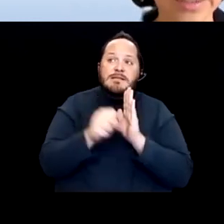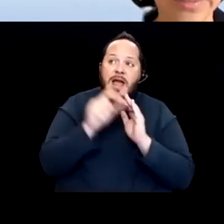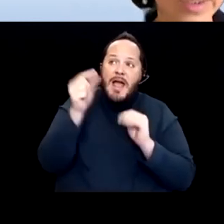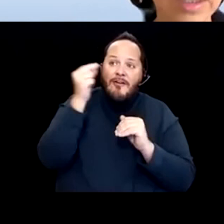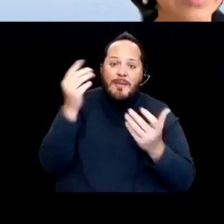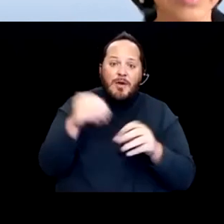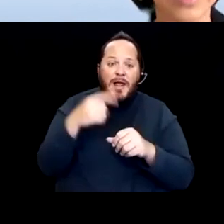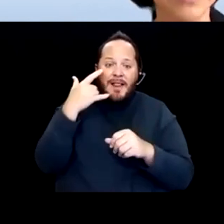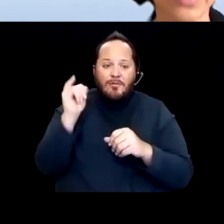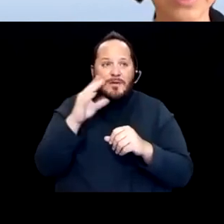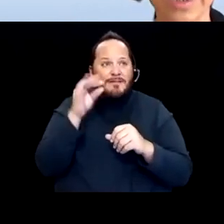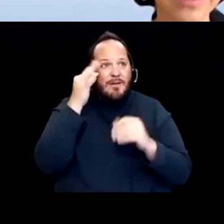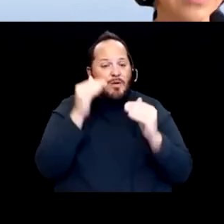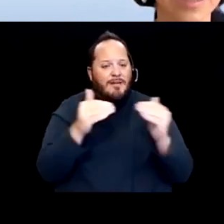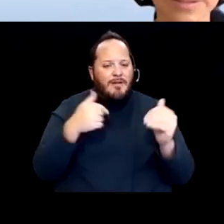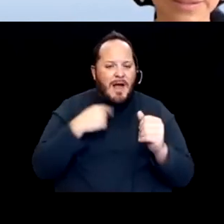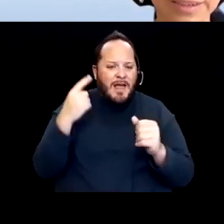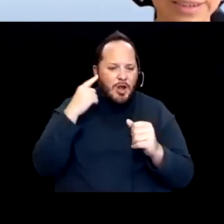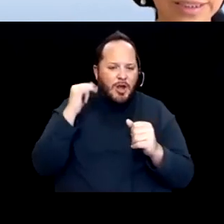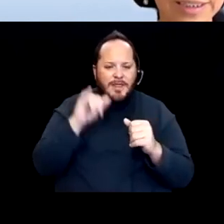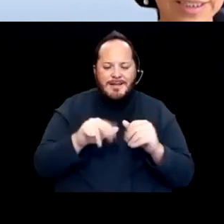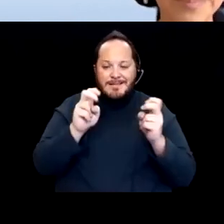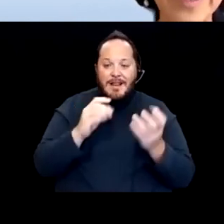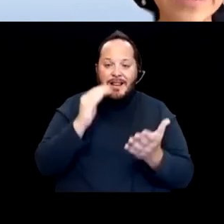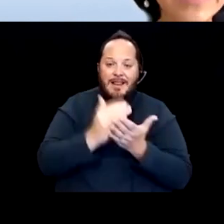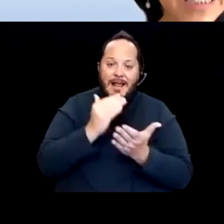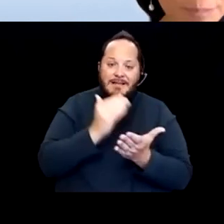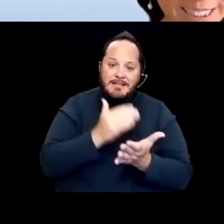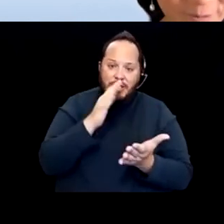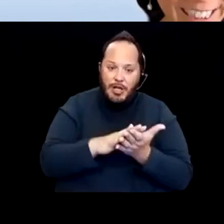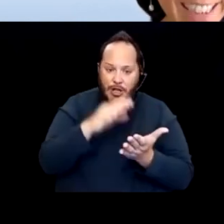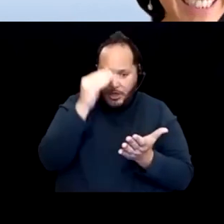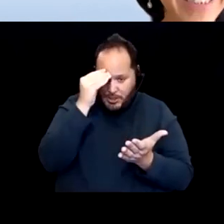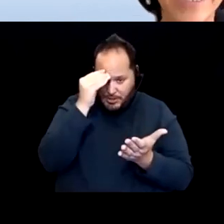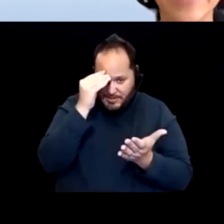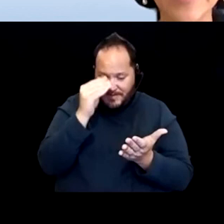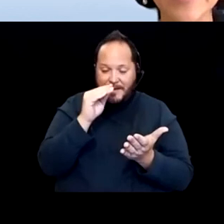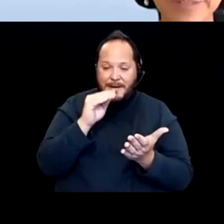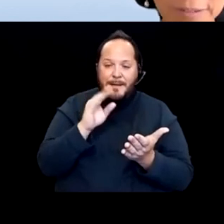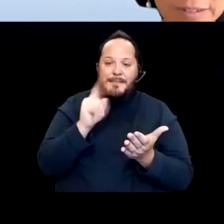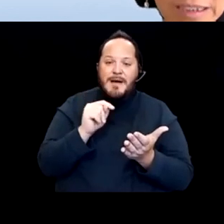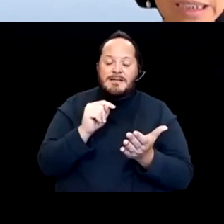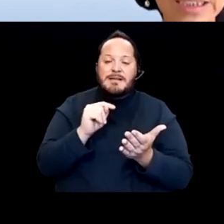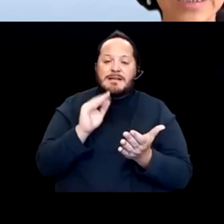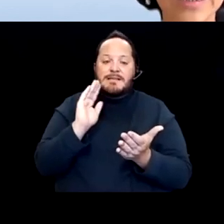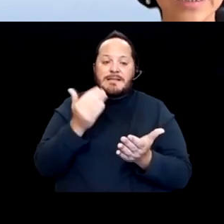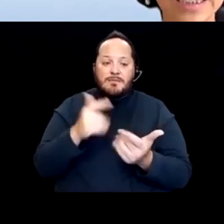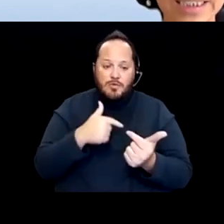and federally all the time this phrase lessons learned but it seems to me that on their own state,